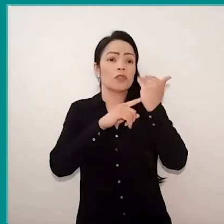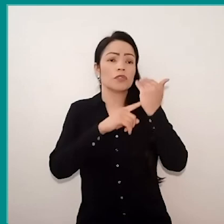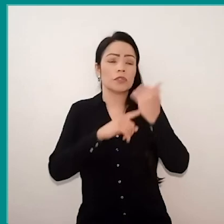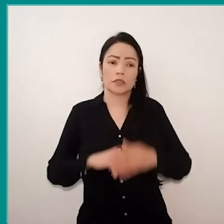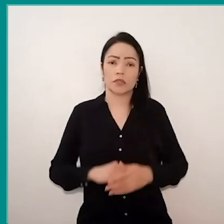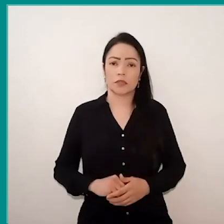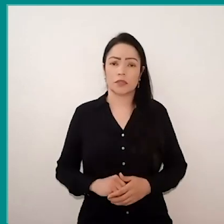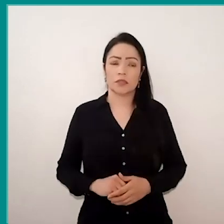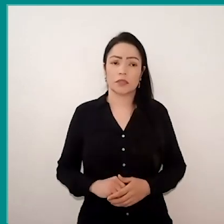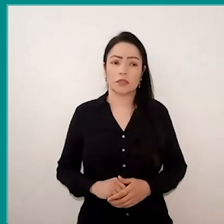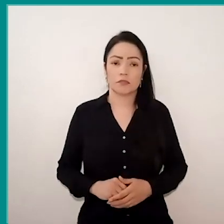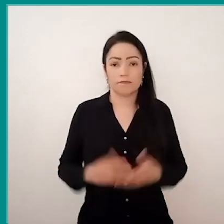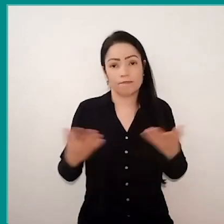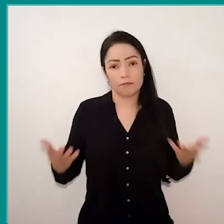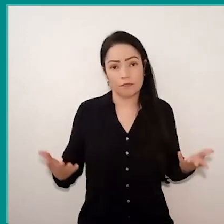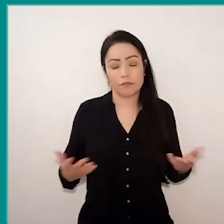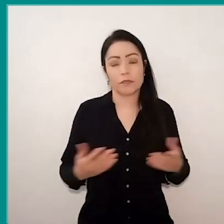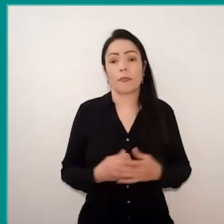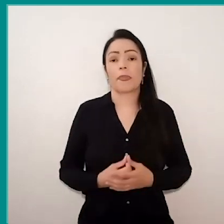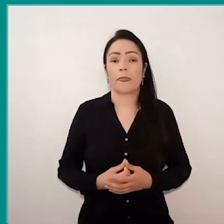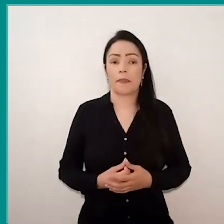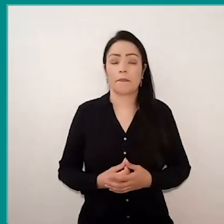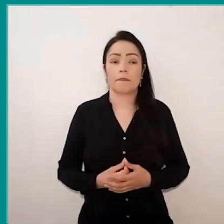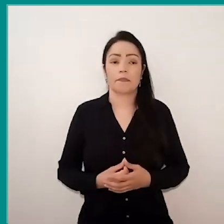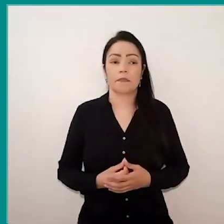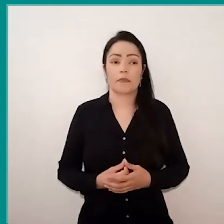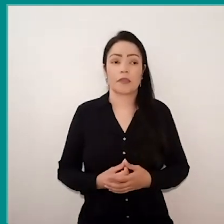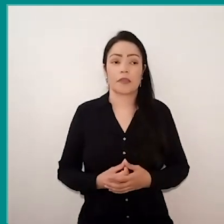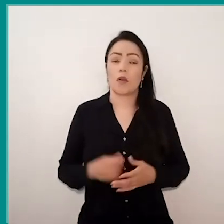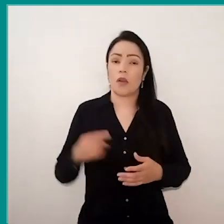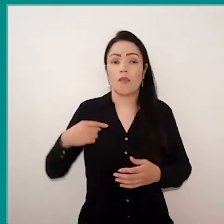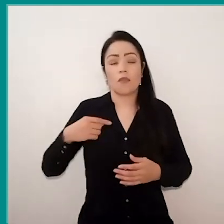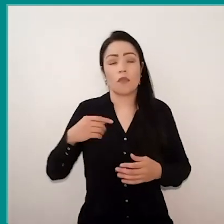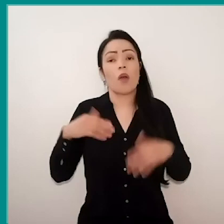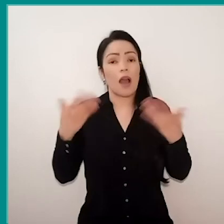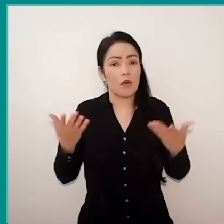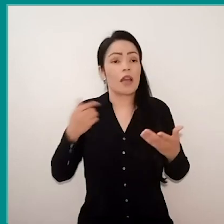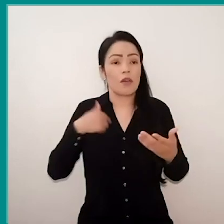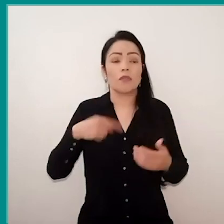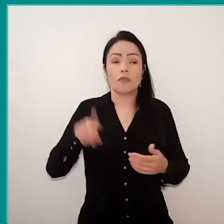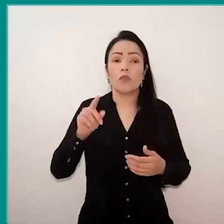with which my flight, or how I'm instrumentalizing me